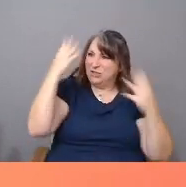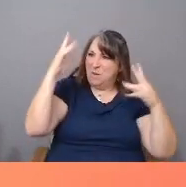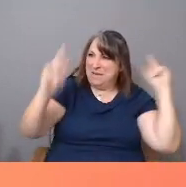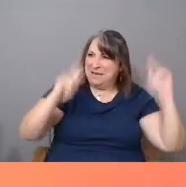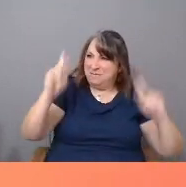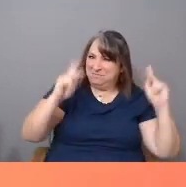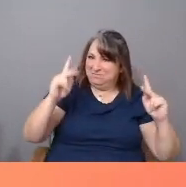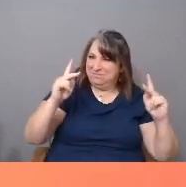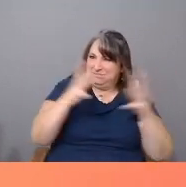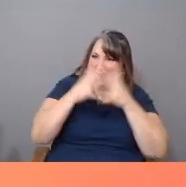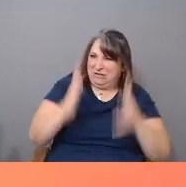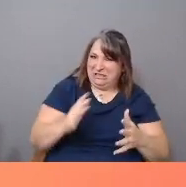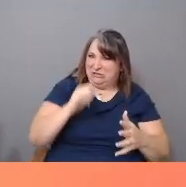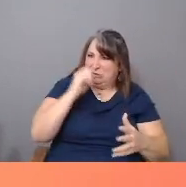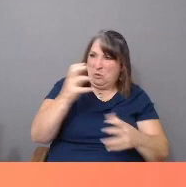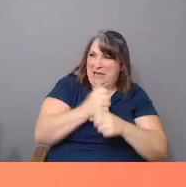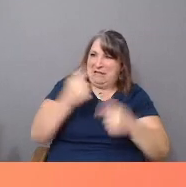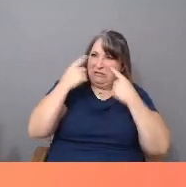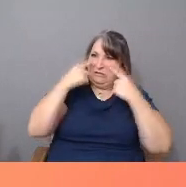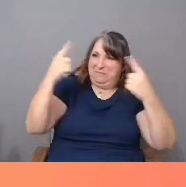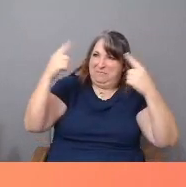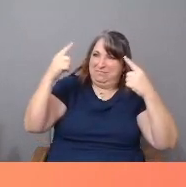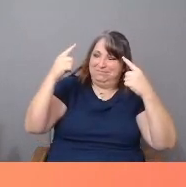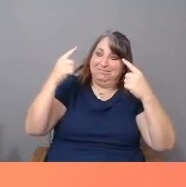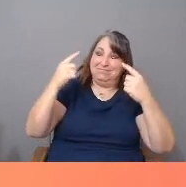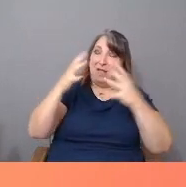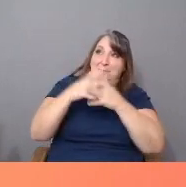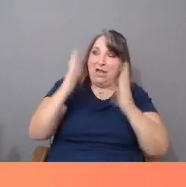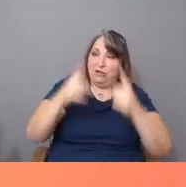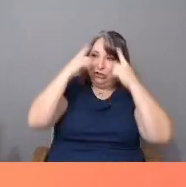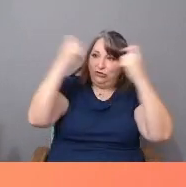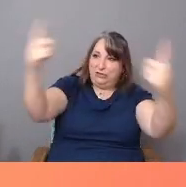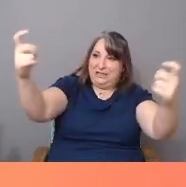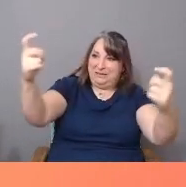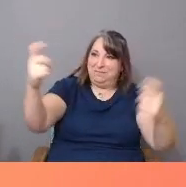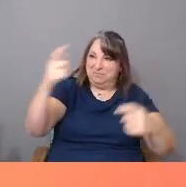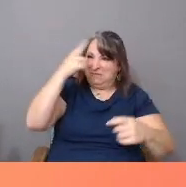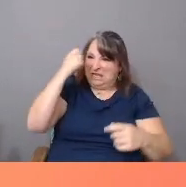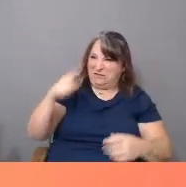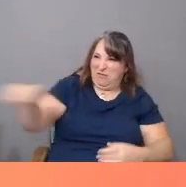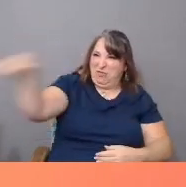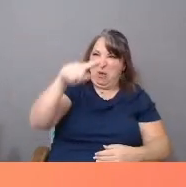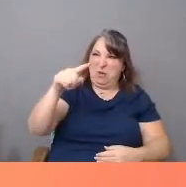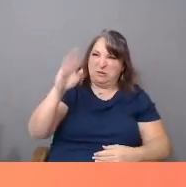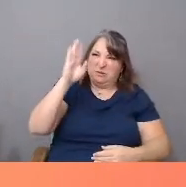achieved the American dream. We live in a society filled with the mirage